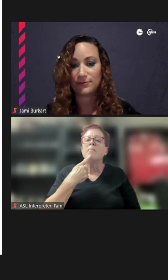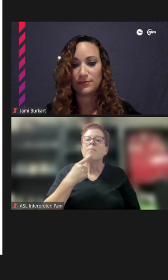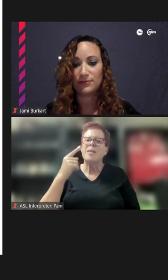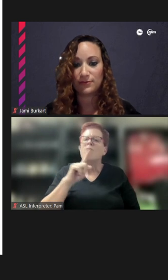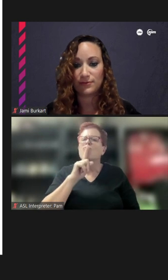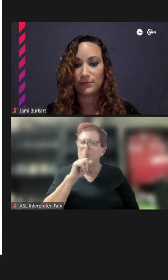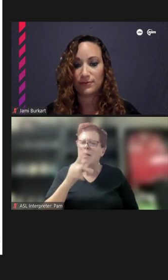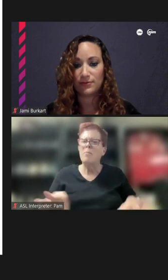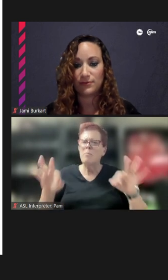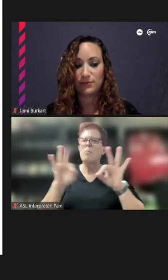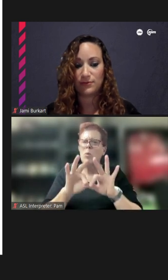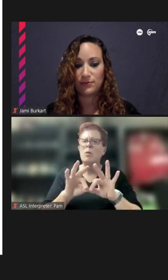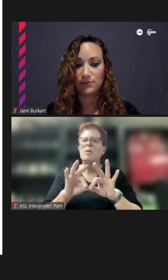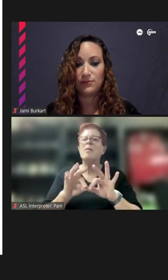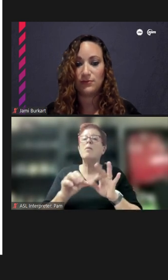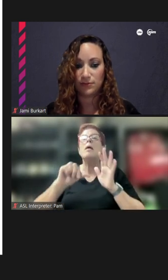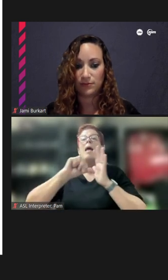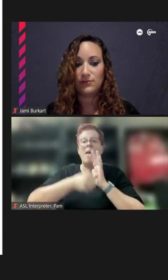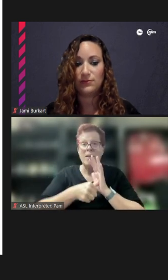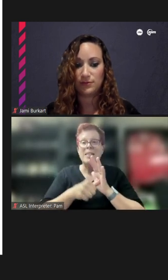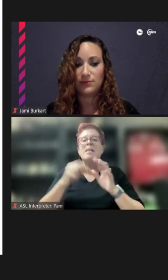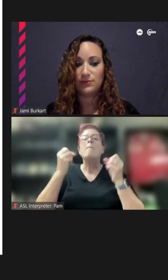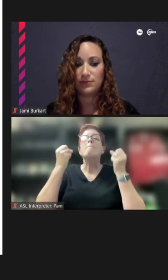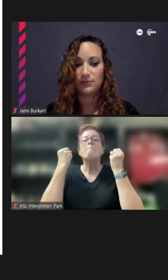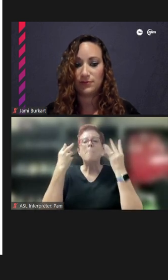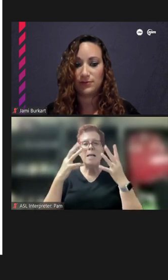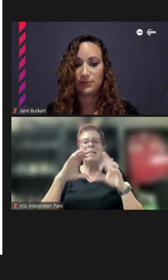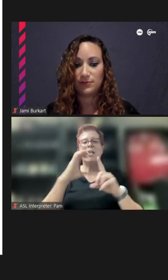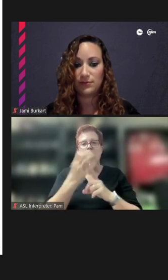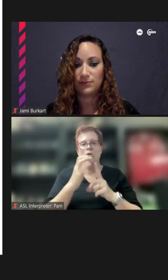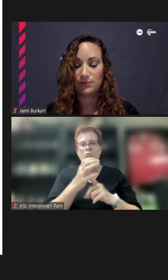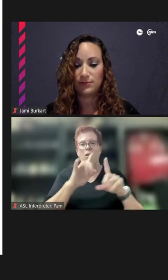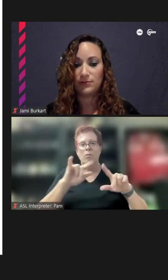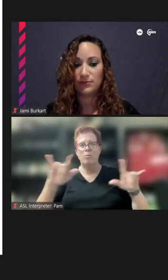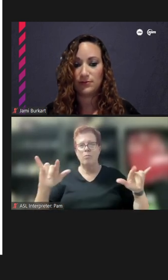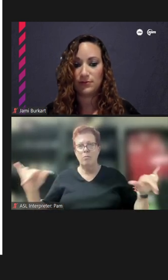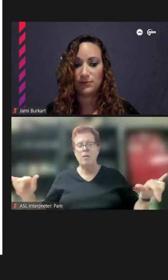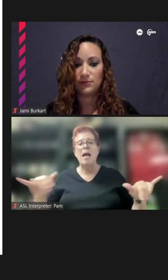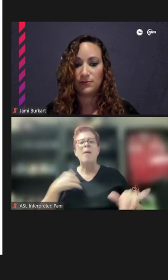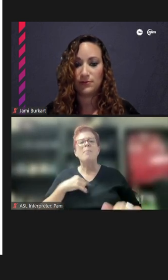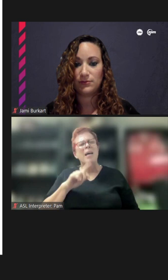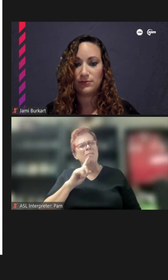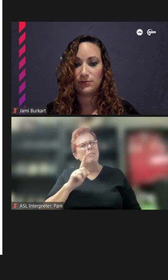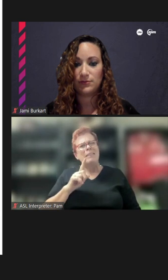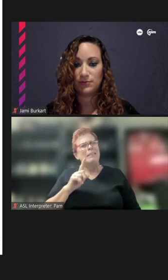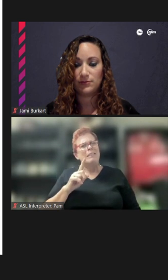emphasize that it's multicultural. So, I'm kind of against reinstating the Pagoda which only